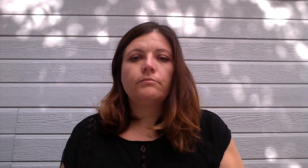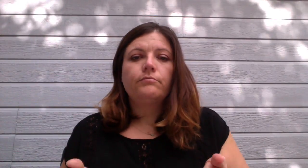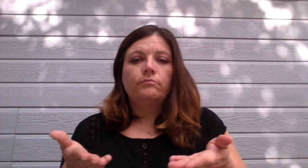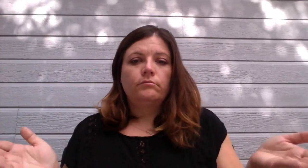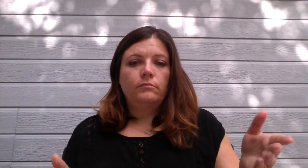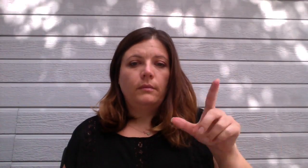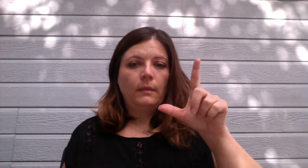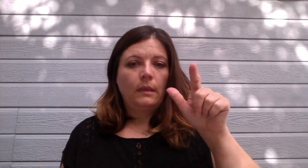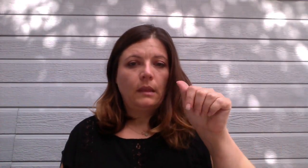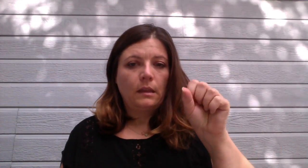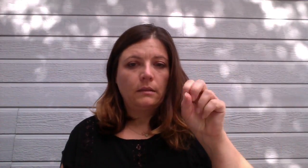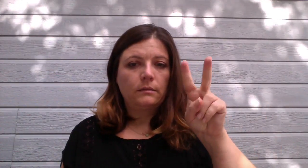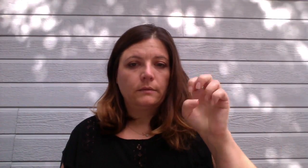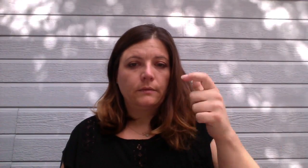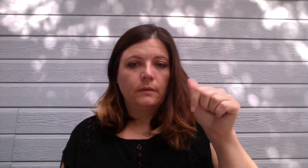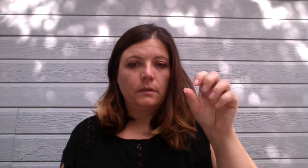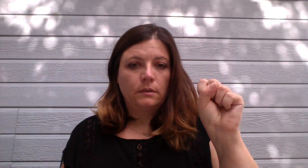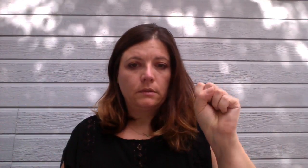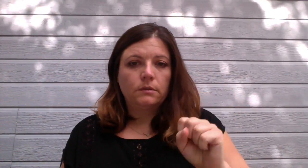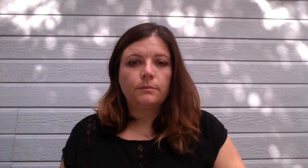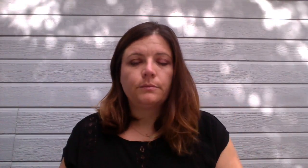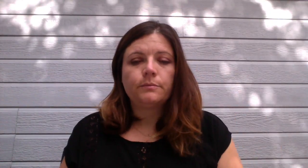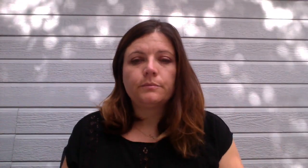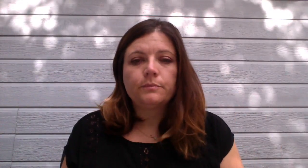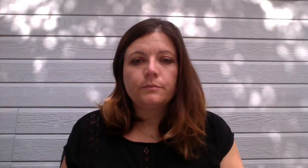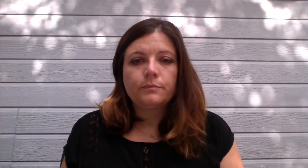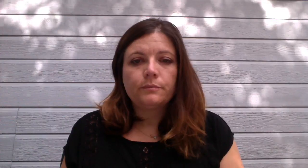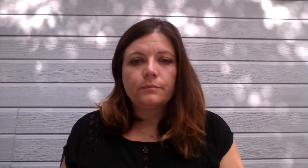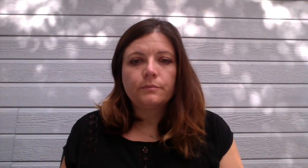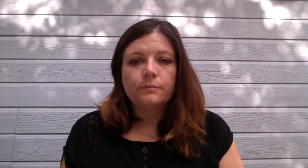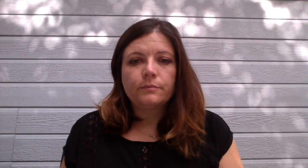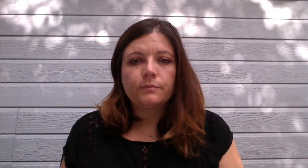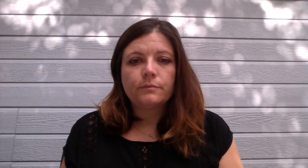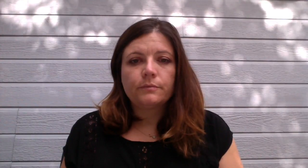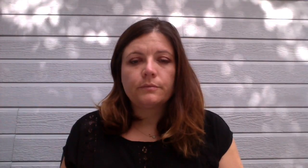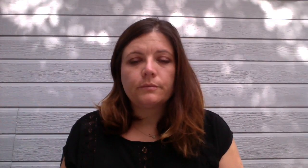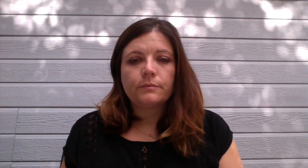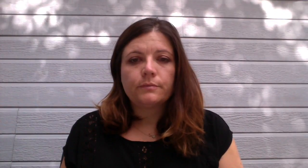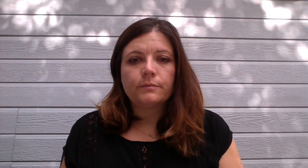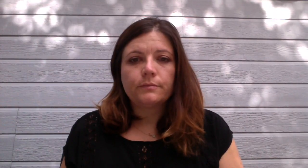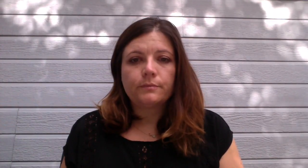Las Vegas: Grand Sawyer State Office Building, Room 4401, 555 East Washington Ave